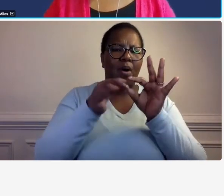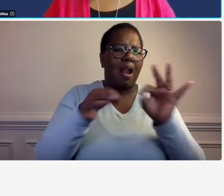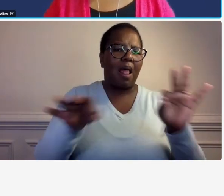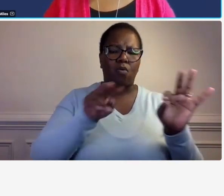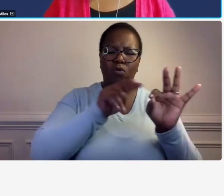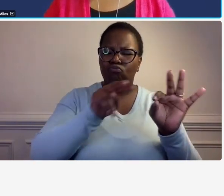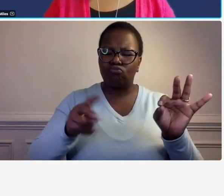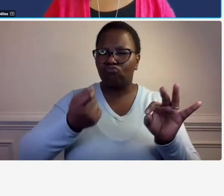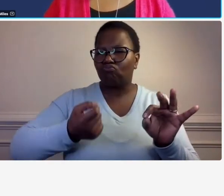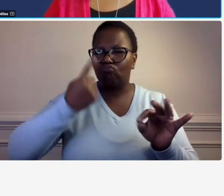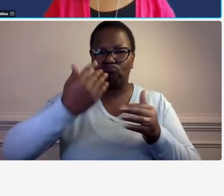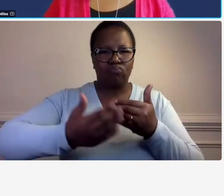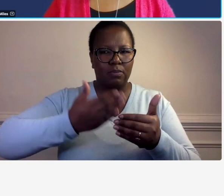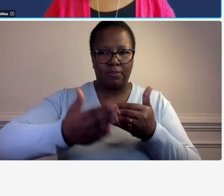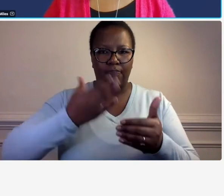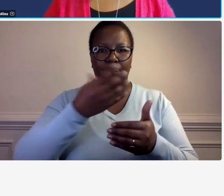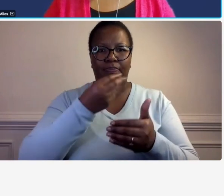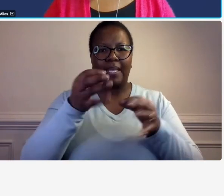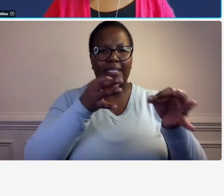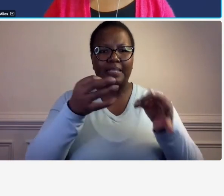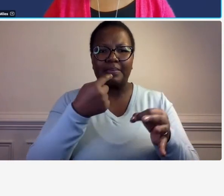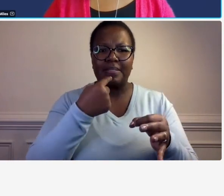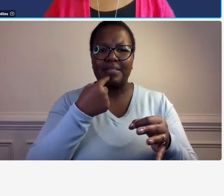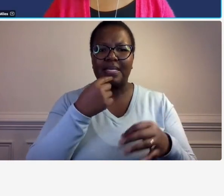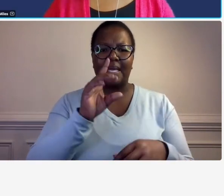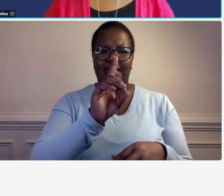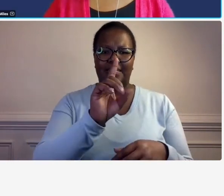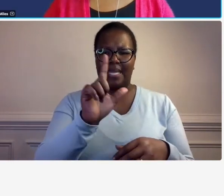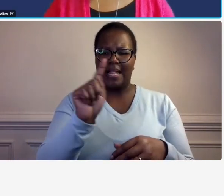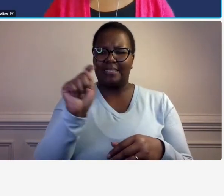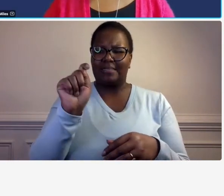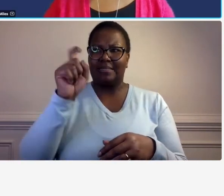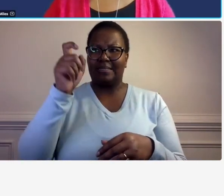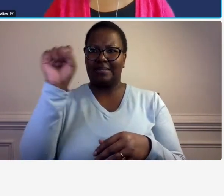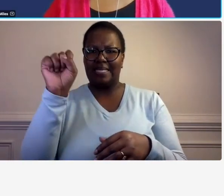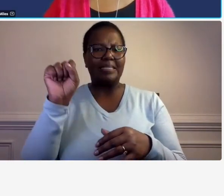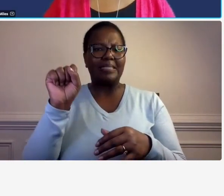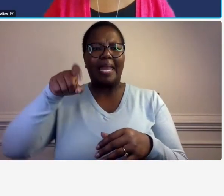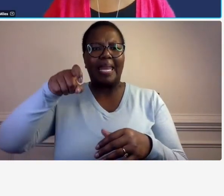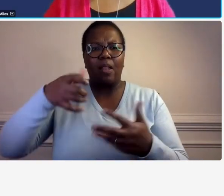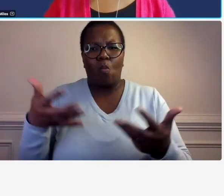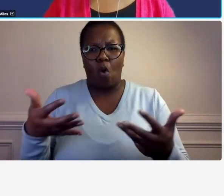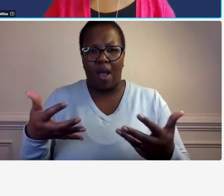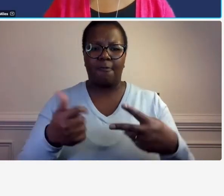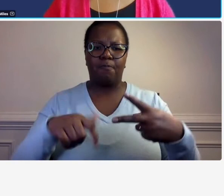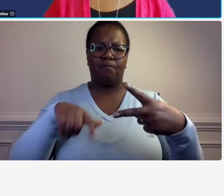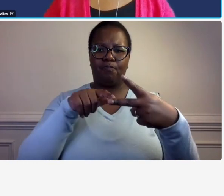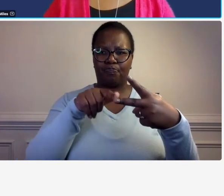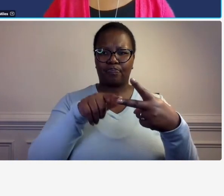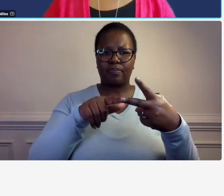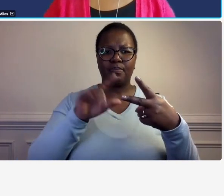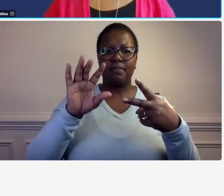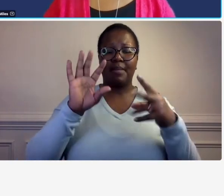idea of what the dlts are requiring it has um it has references to part 31 in there and so you can